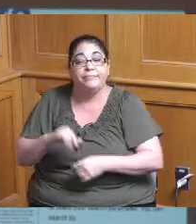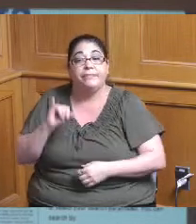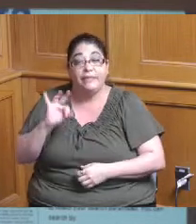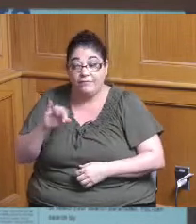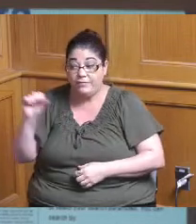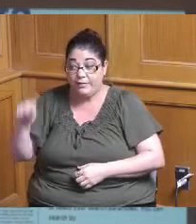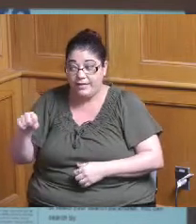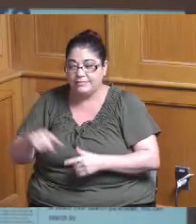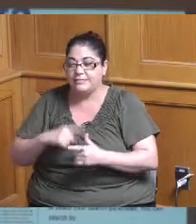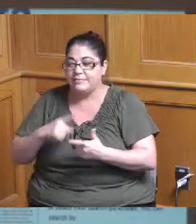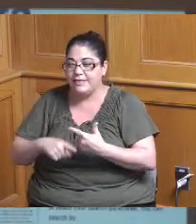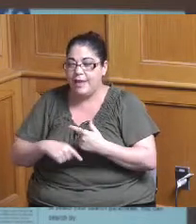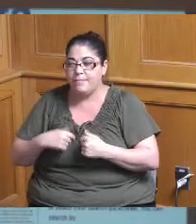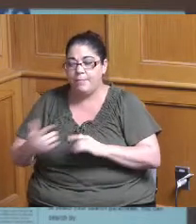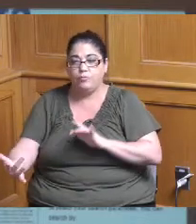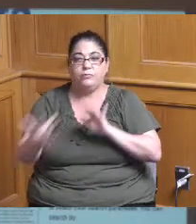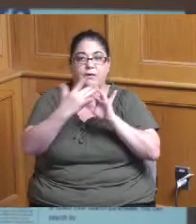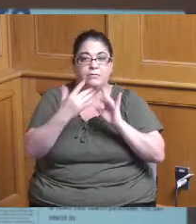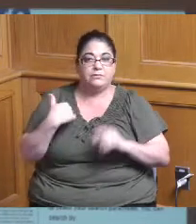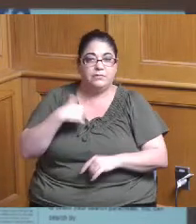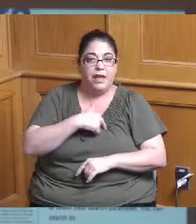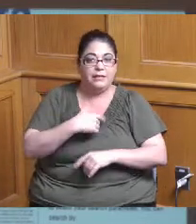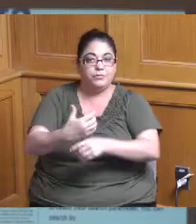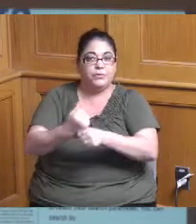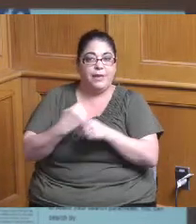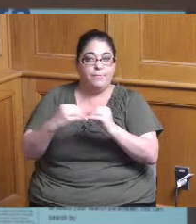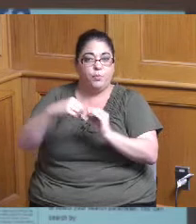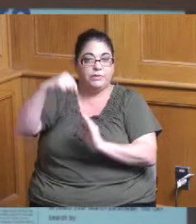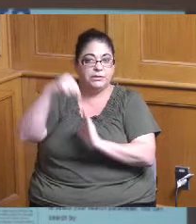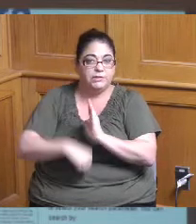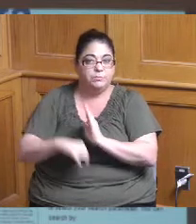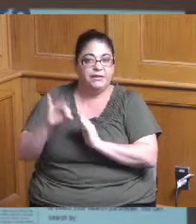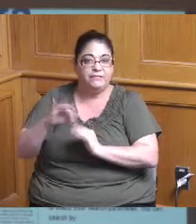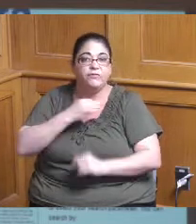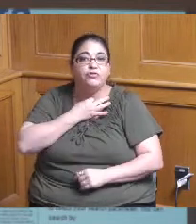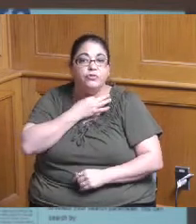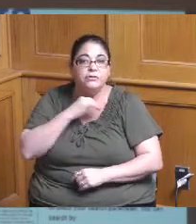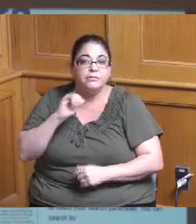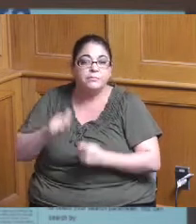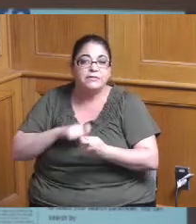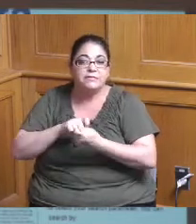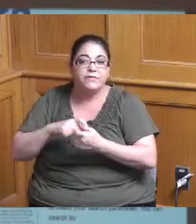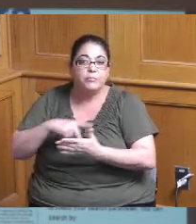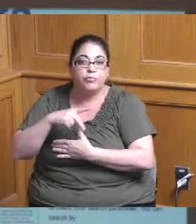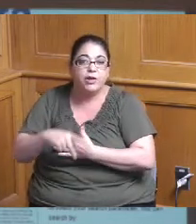you really need to contact us to get information and specifics about the project from our customer